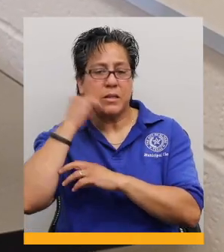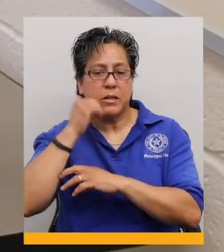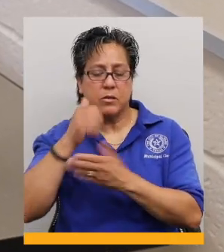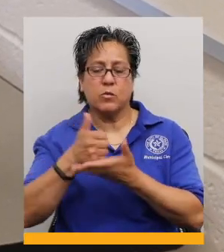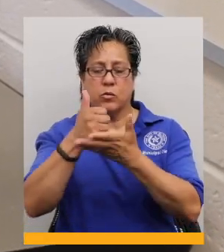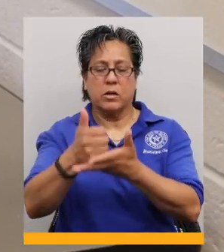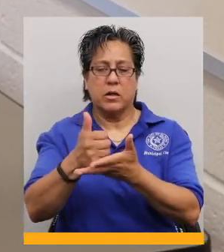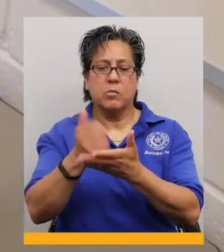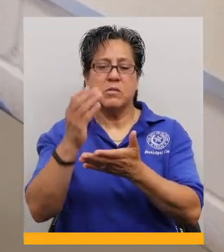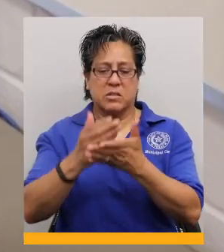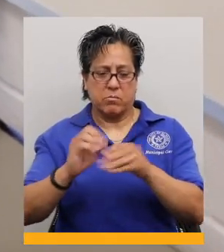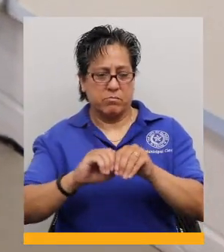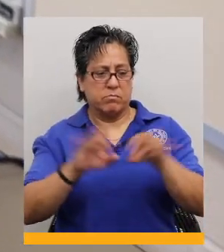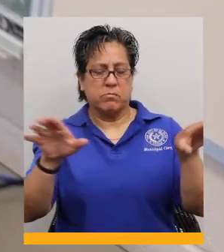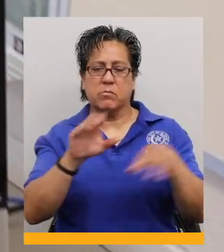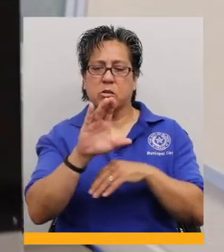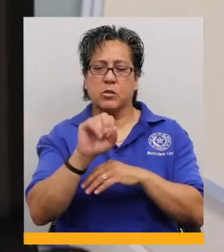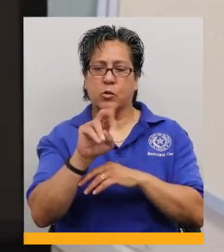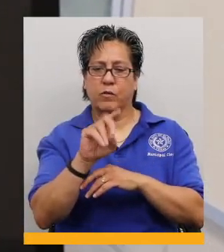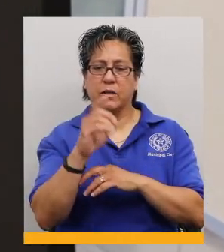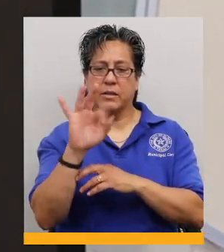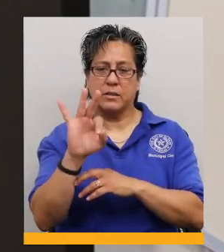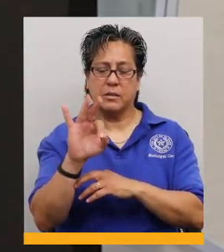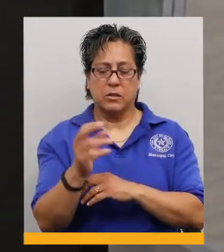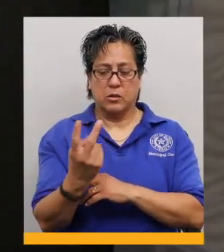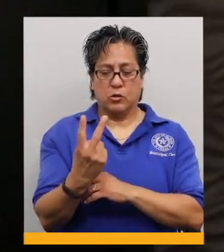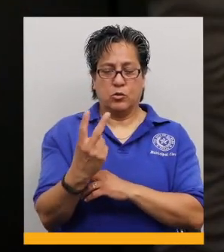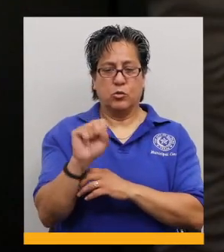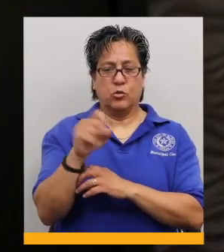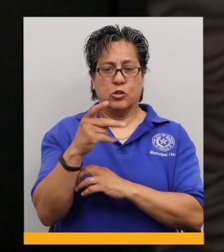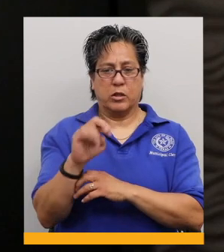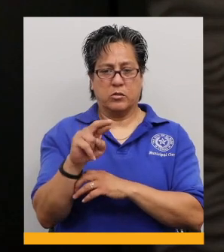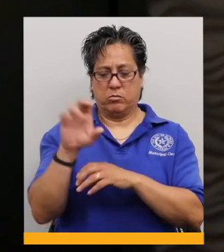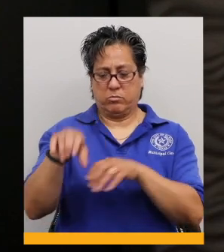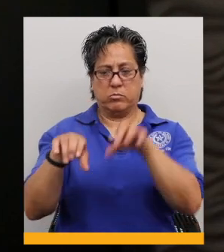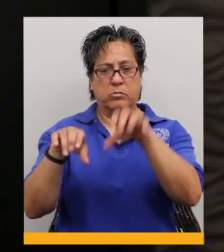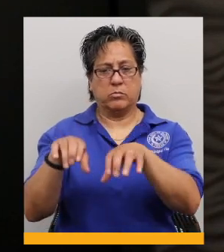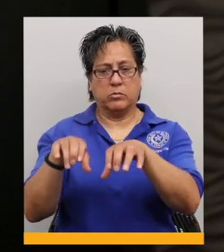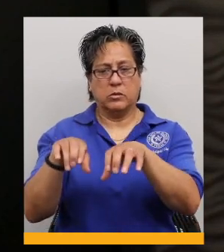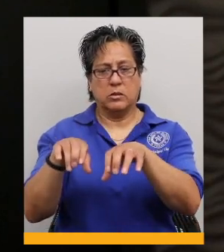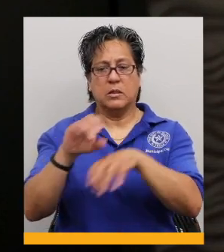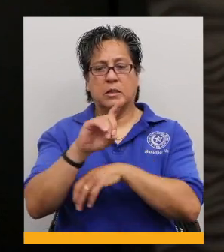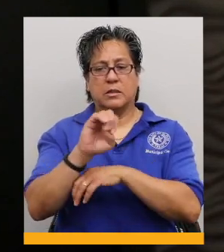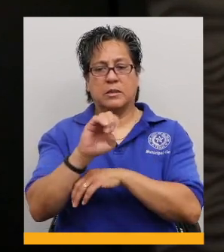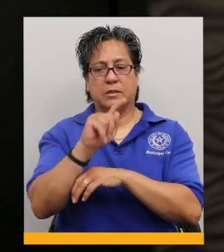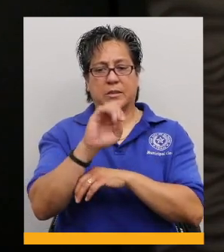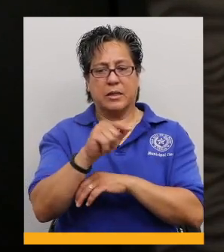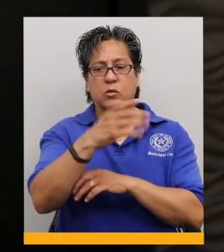on a daily basis to help stop spread of COVID-19. The two shelters are located side by side